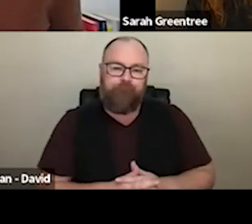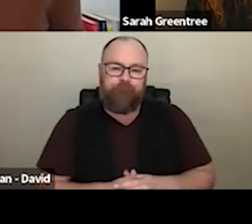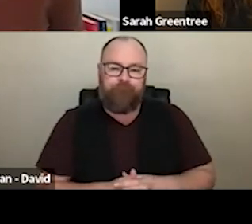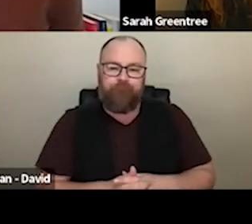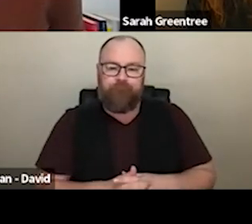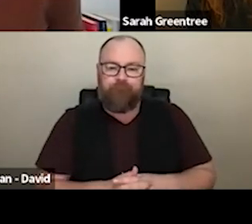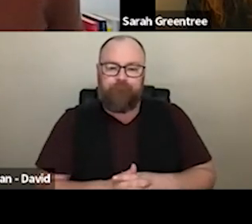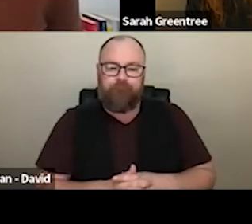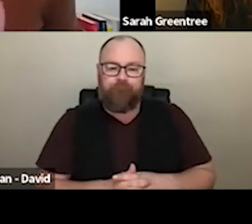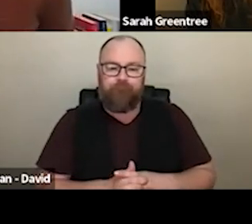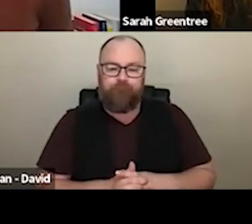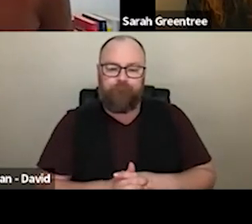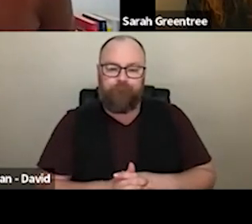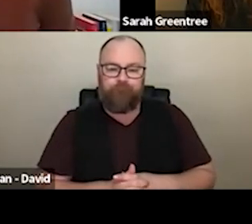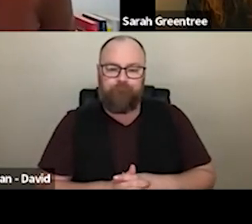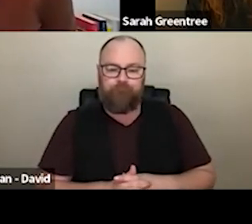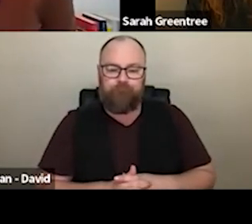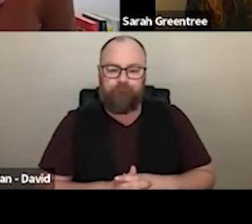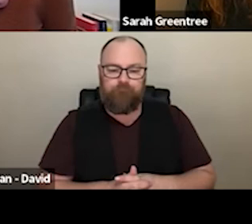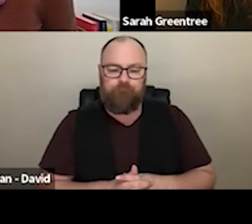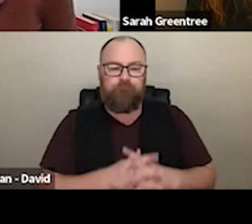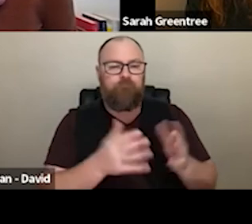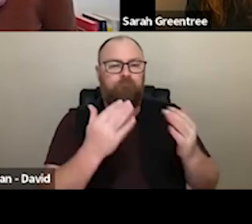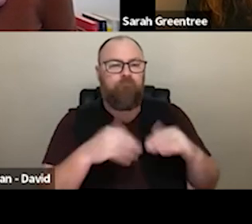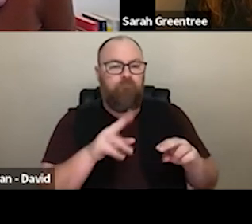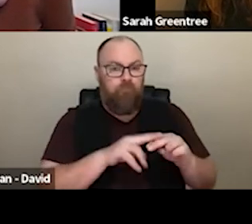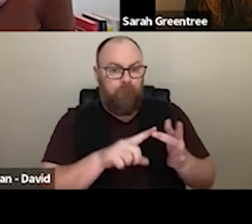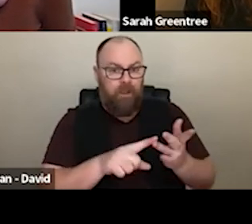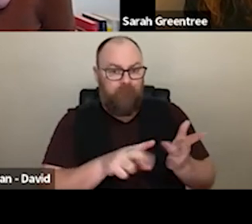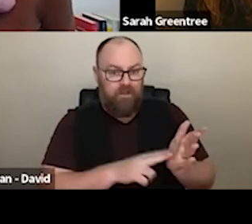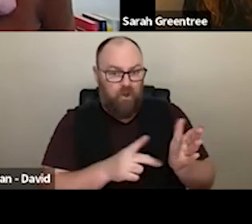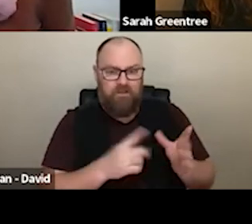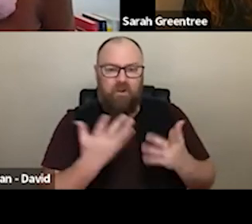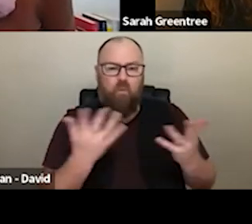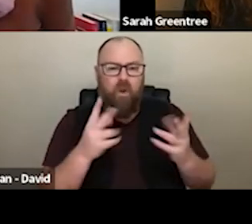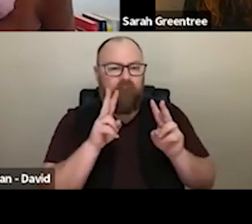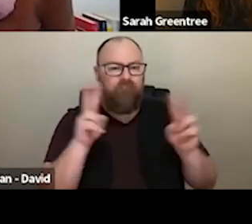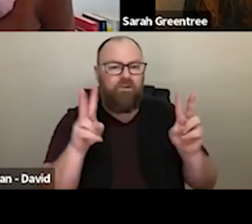would encourage you to talk to one of the heads Where would visual arts, festivals fit into the funding? of practice, or me to sort of just unpack that a little bit in terms of what the best approach